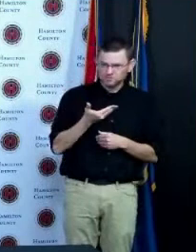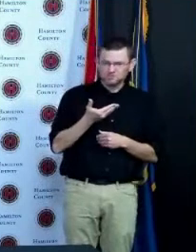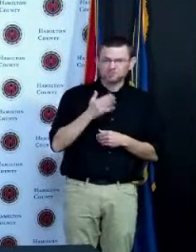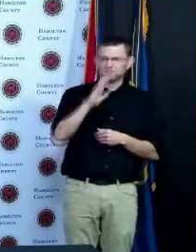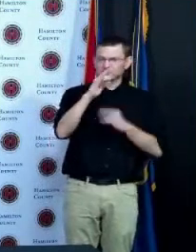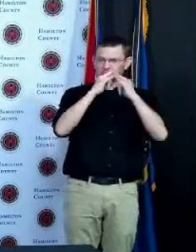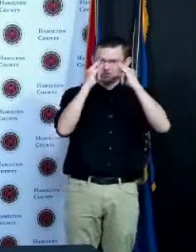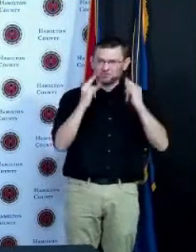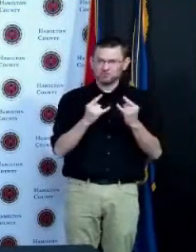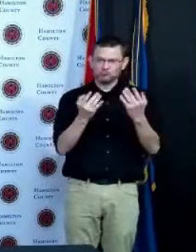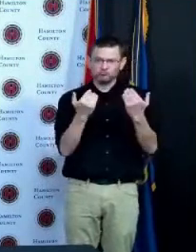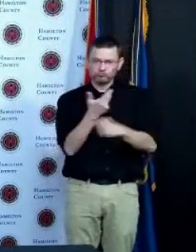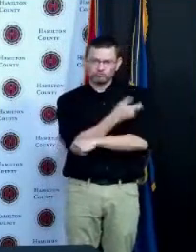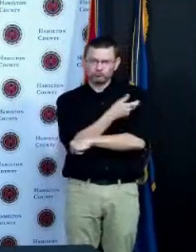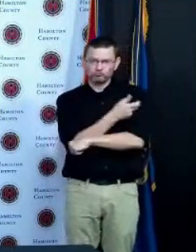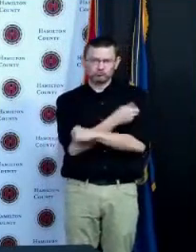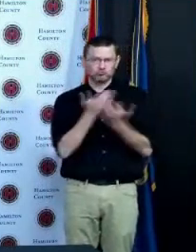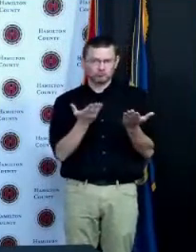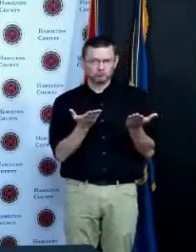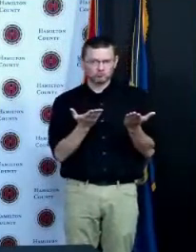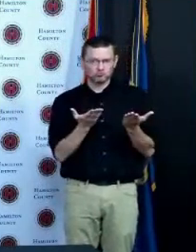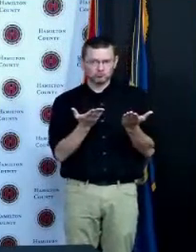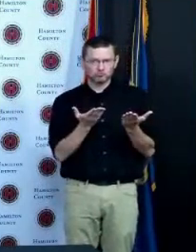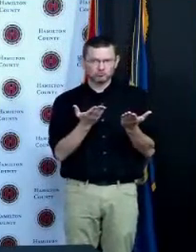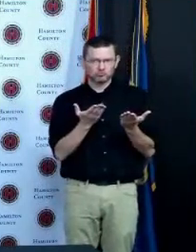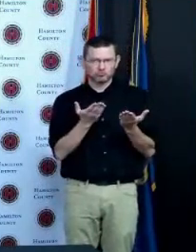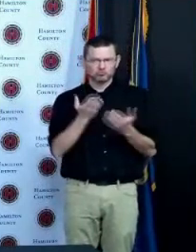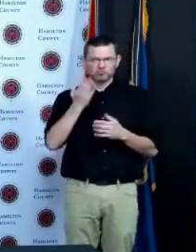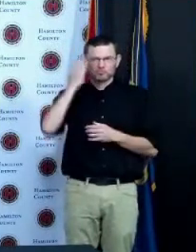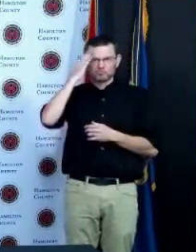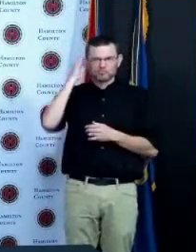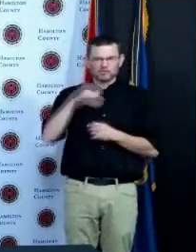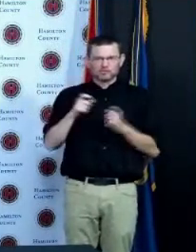obviously cold storage would be problematic I guess but what does that look like are you